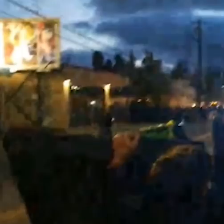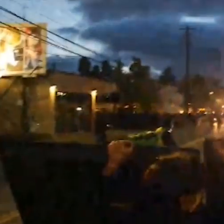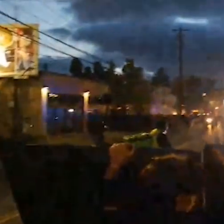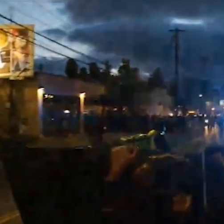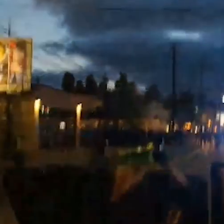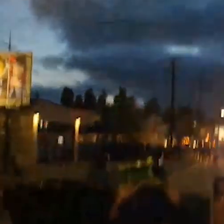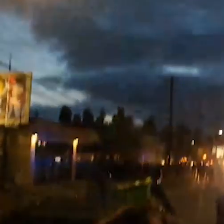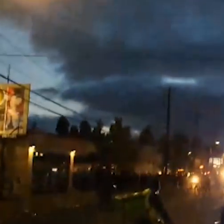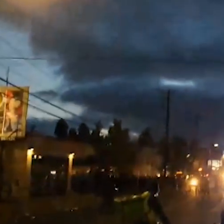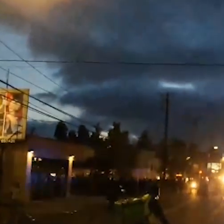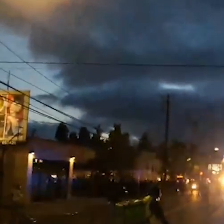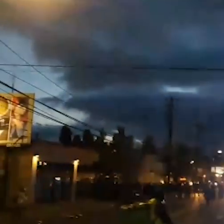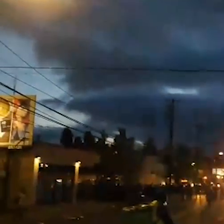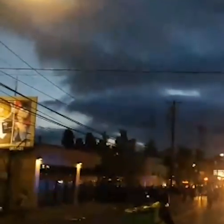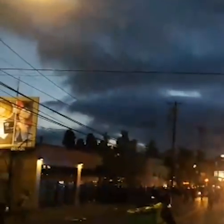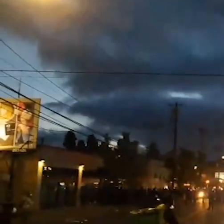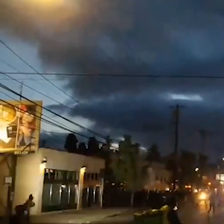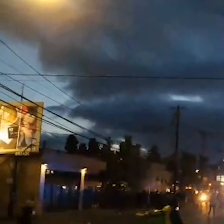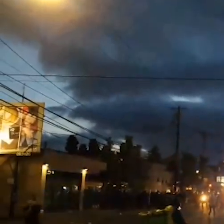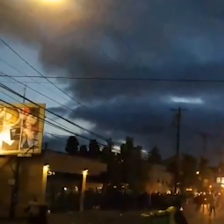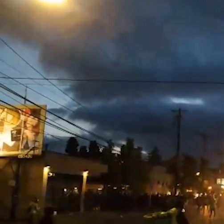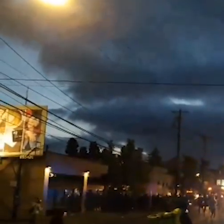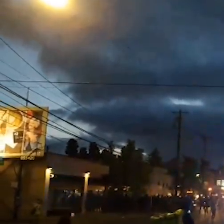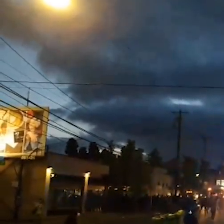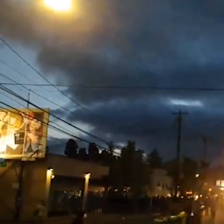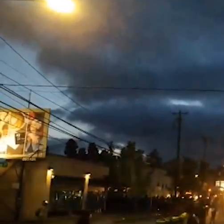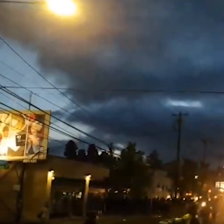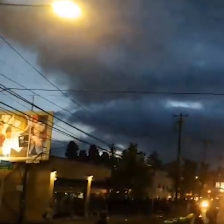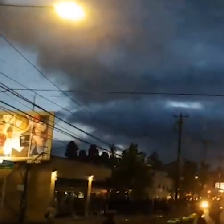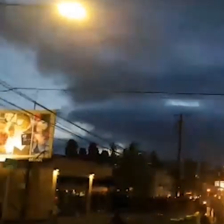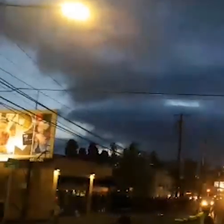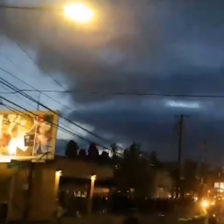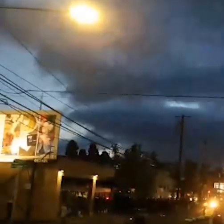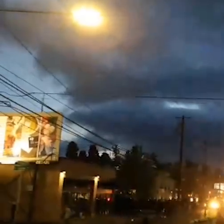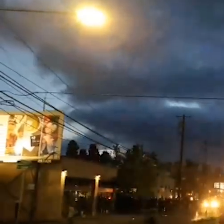But this is just kind of a mashup of some of what we saw that night